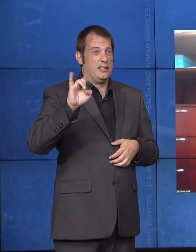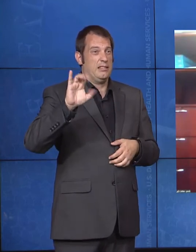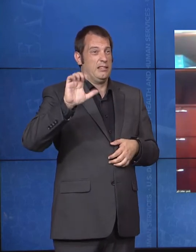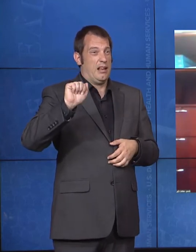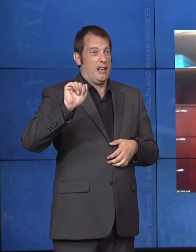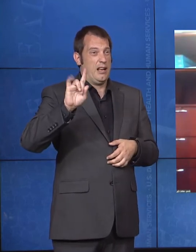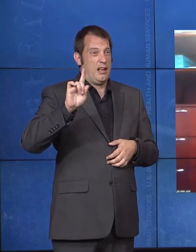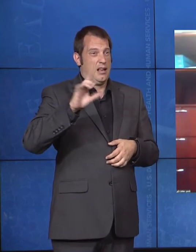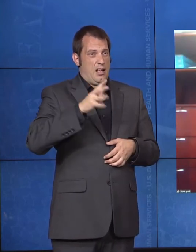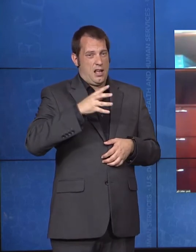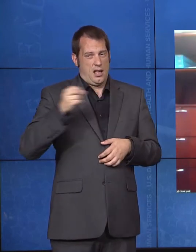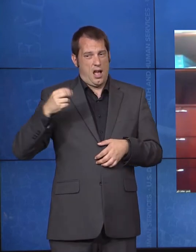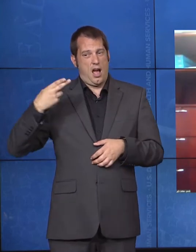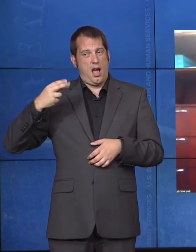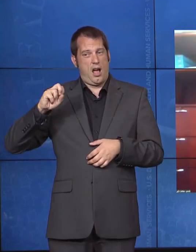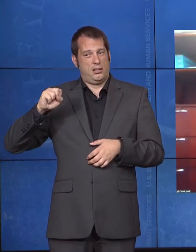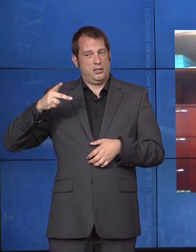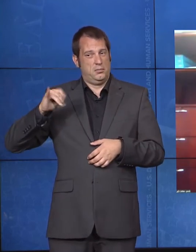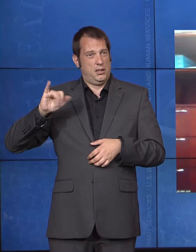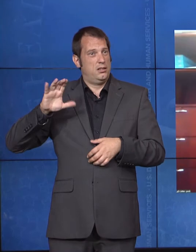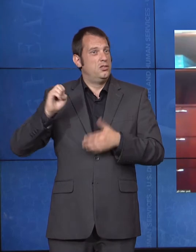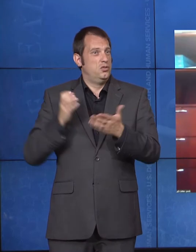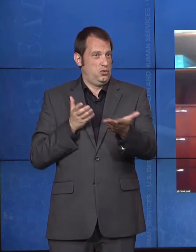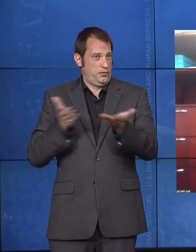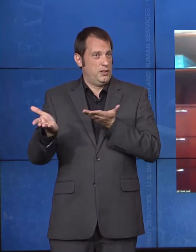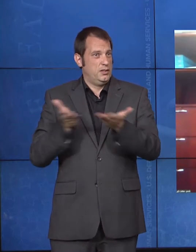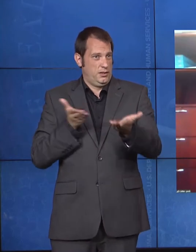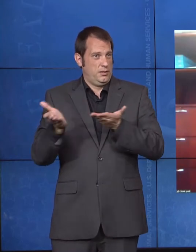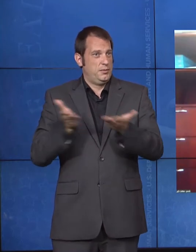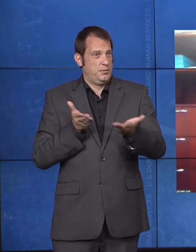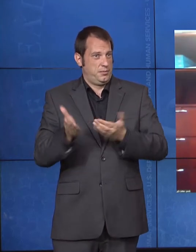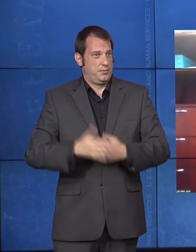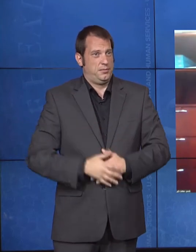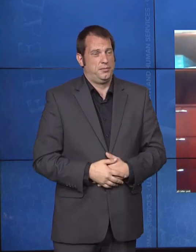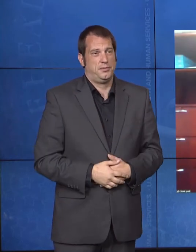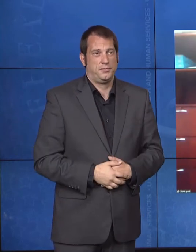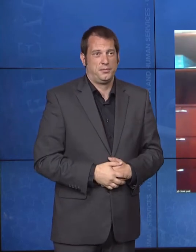as we were 30 years ago to safeguarding every beneficiary's rights to receive the highest